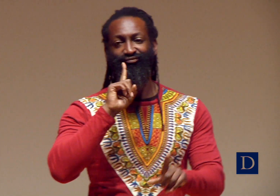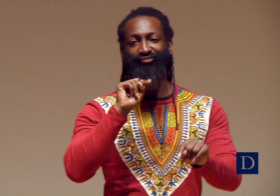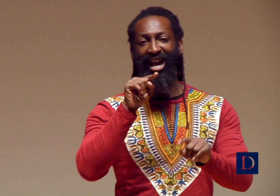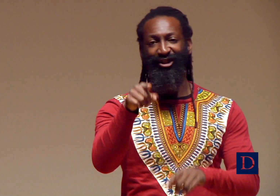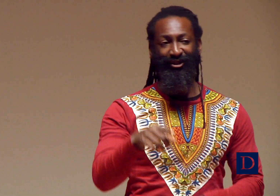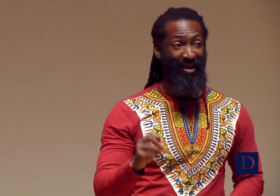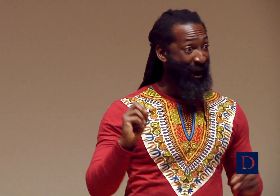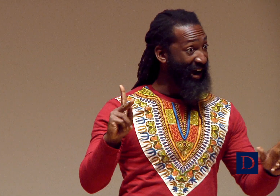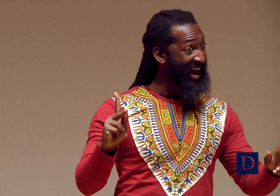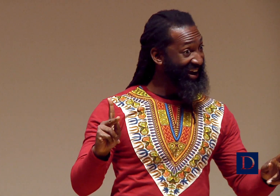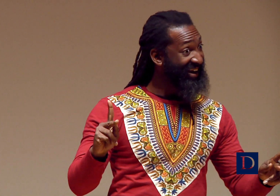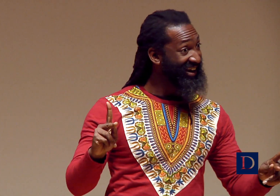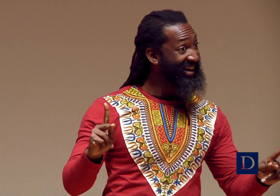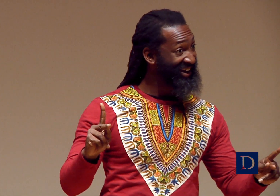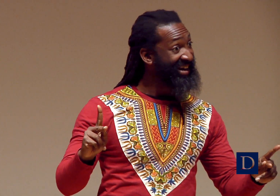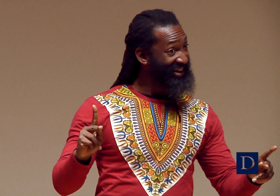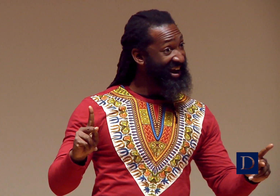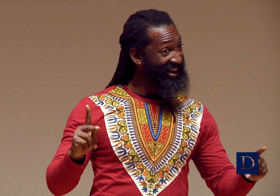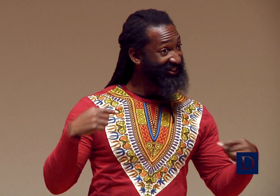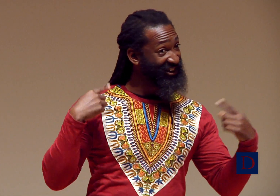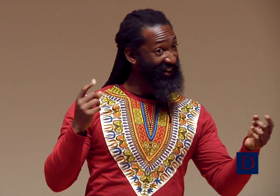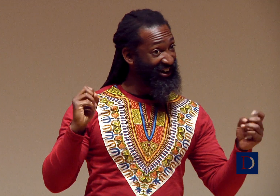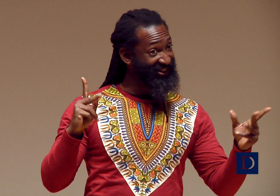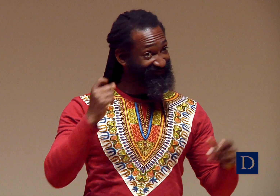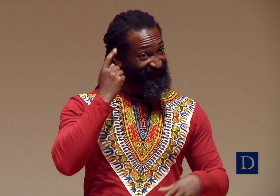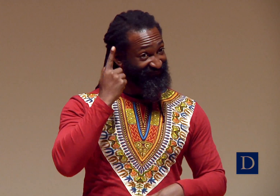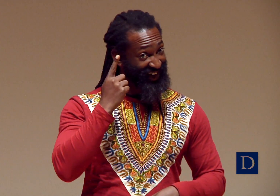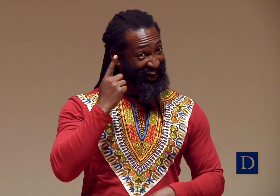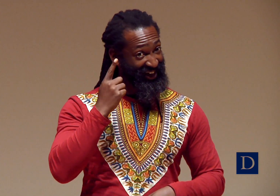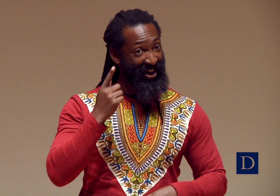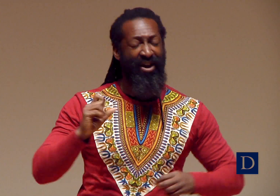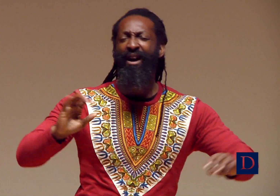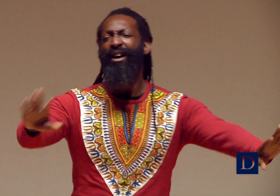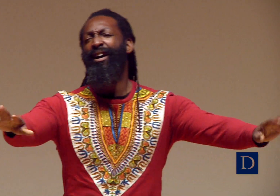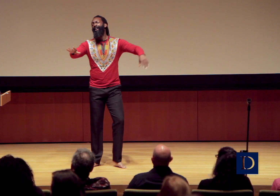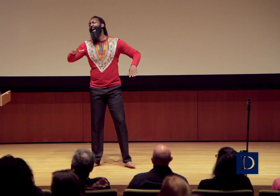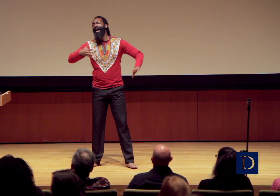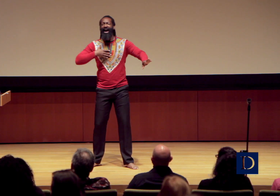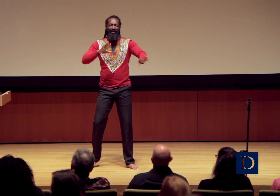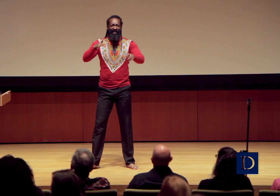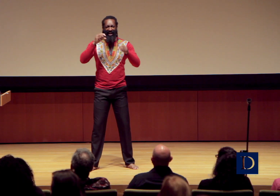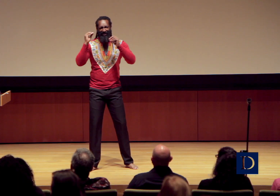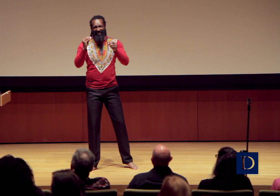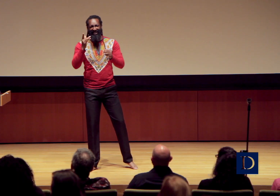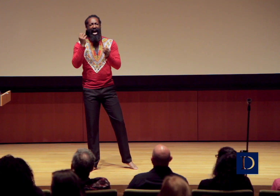but I do want to have this conversation, we will have a discussion. Okay, we good? Everybody good so far? Okay.